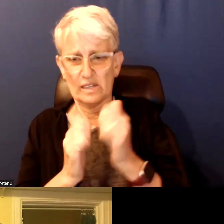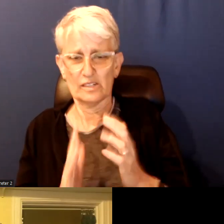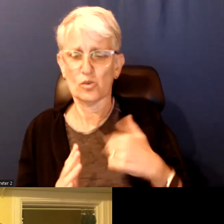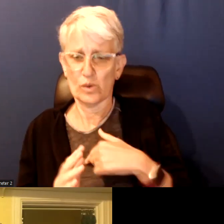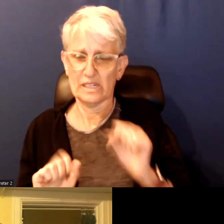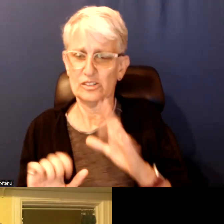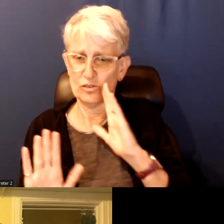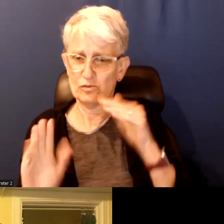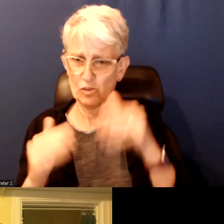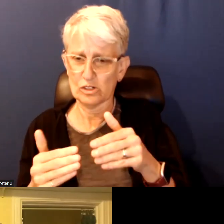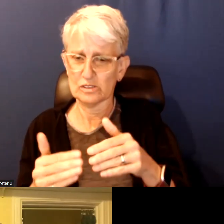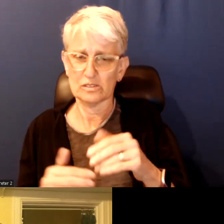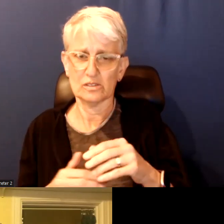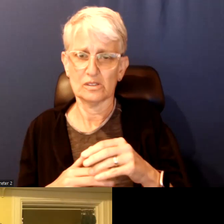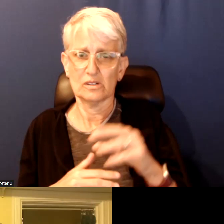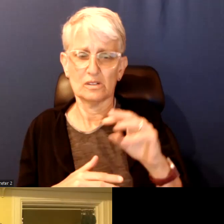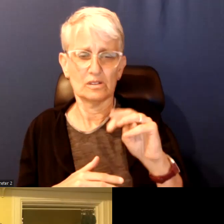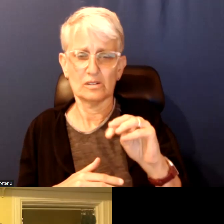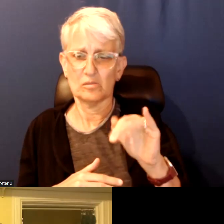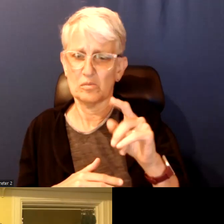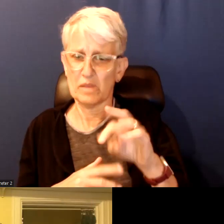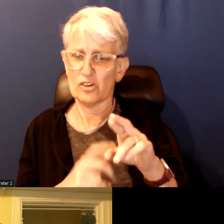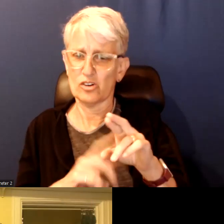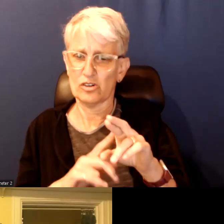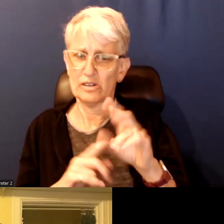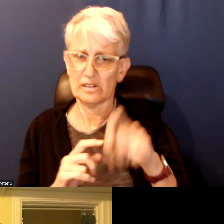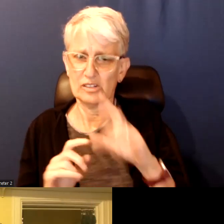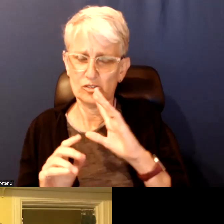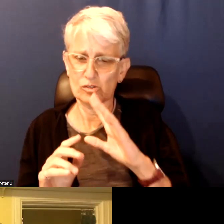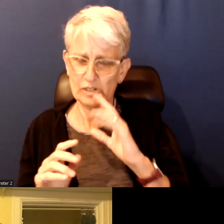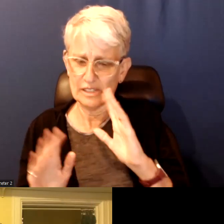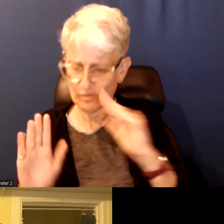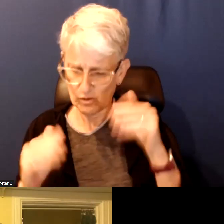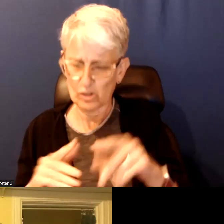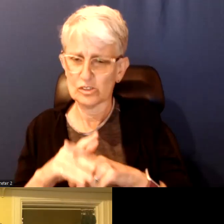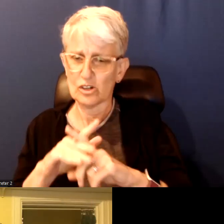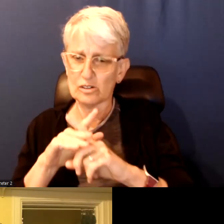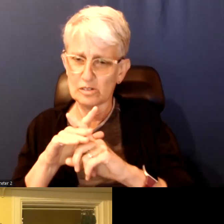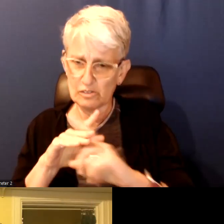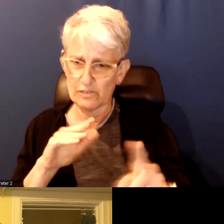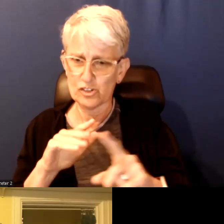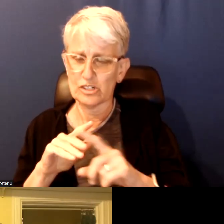And the mayor whoever they may be need to pay attention to issues of refugee here in the city of Toronto as well.